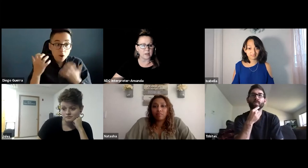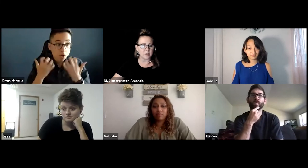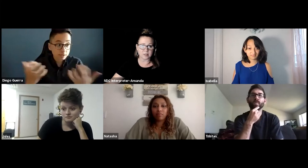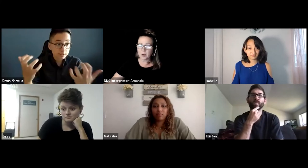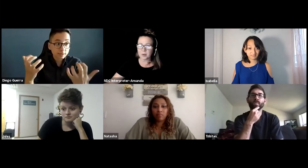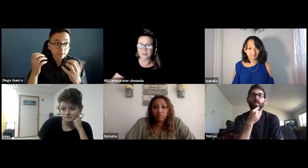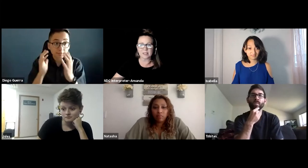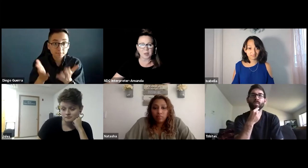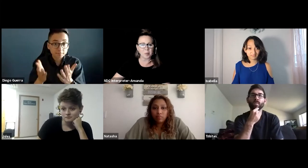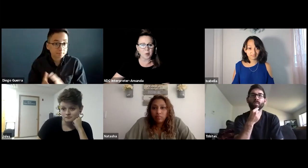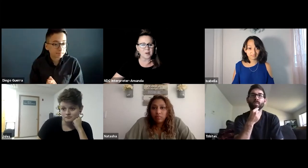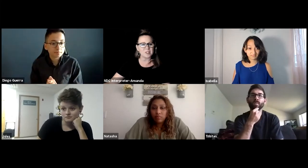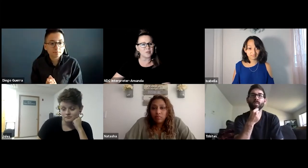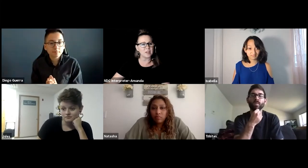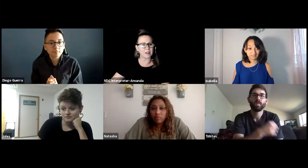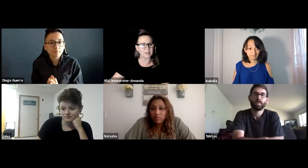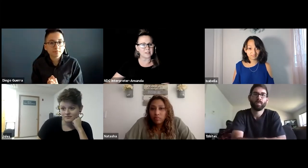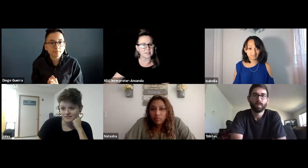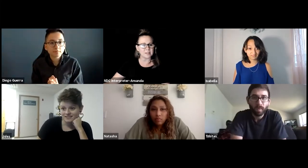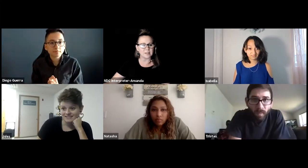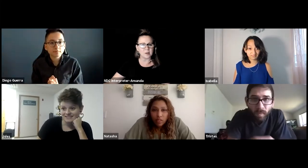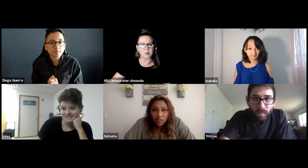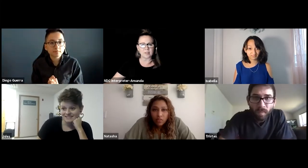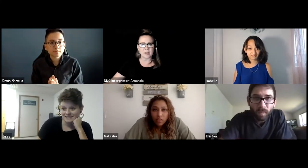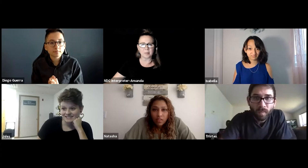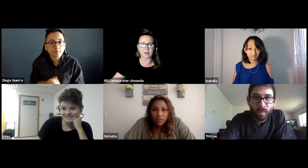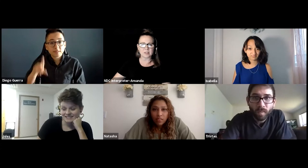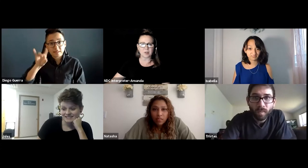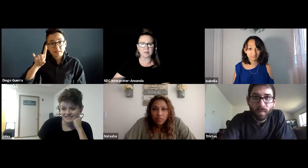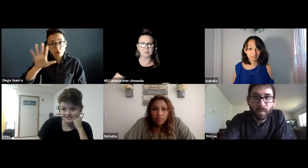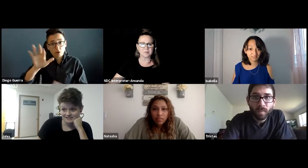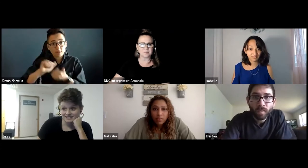turns out we have a second poll question for the audience. We'll get that up here on the screen.